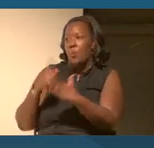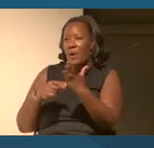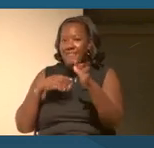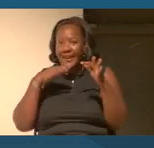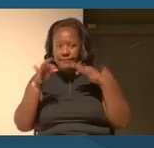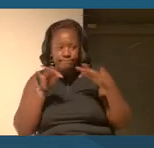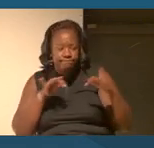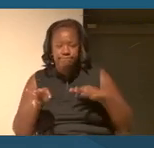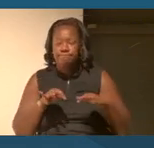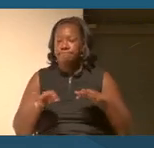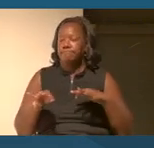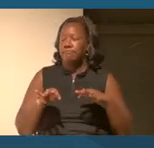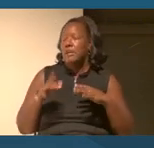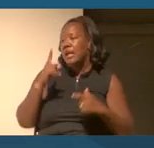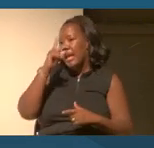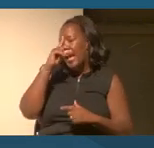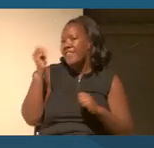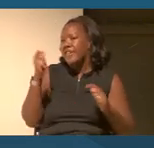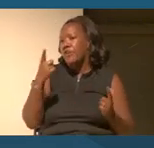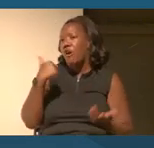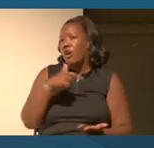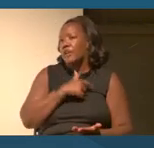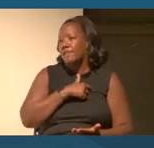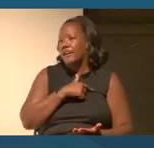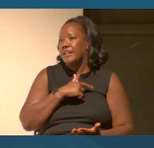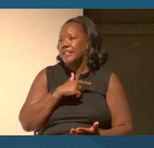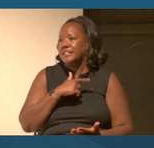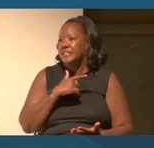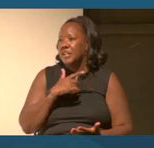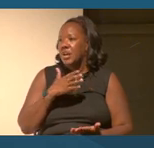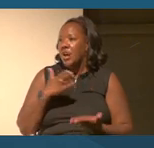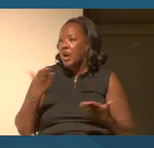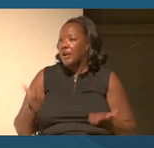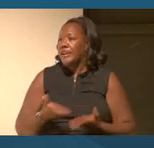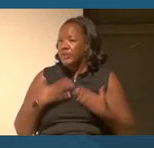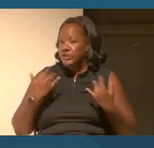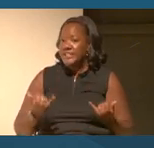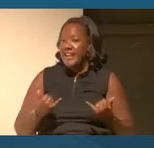And I think all of us are here today joining Monique and saying that we are here for you